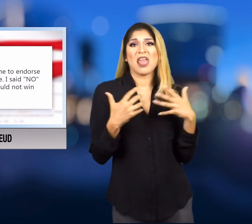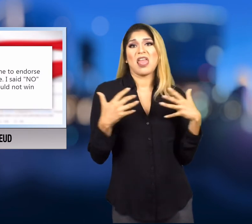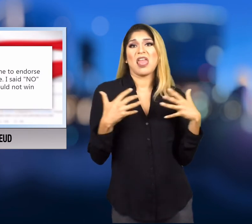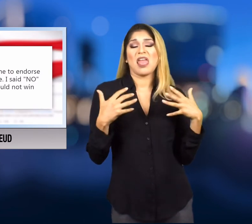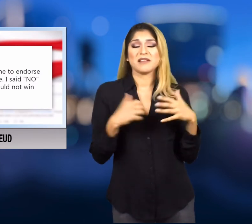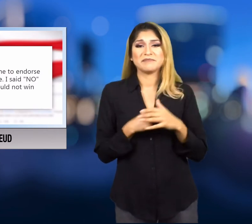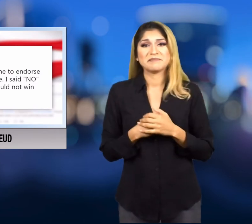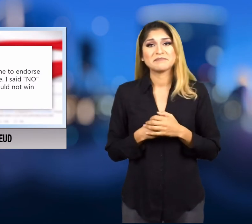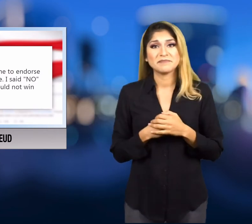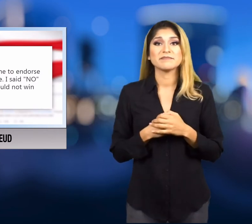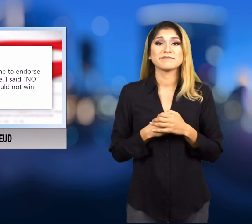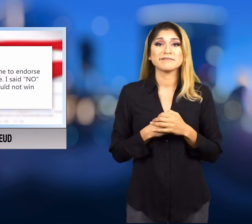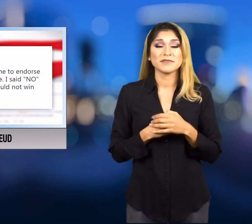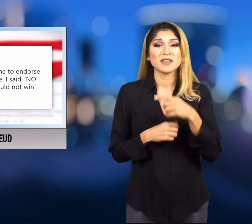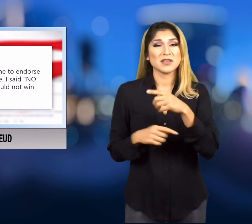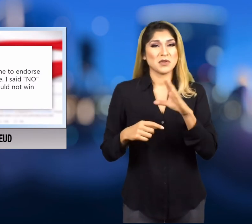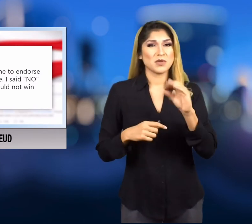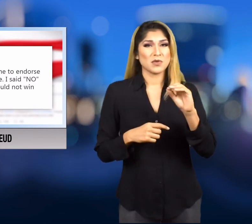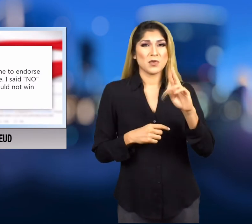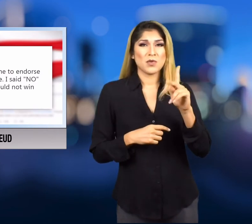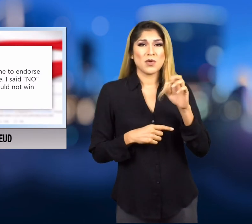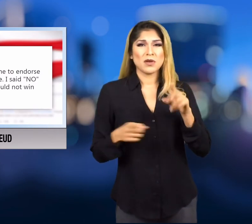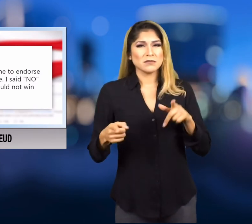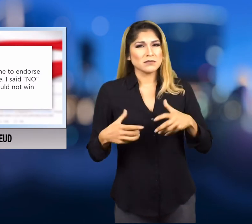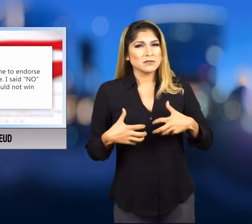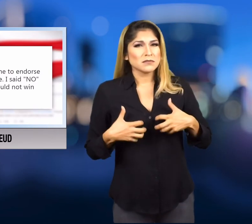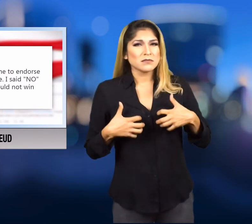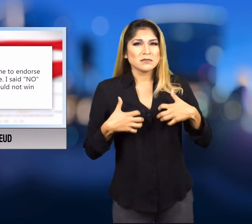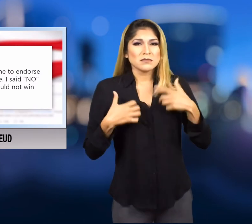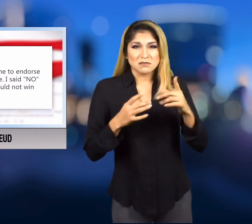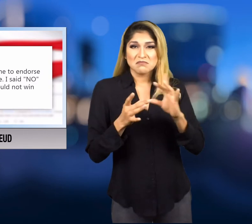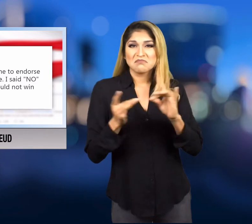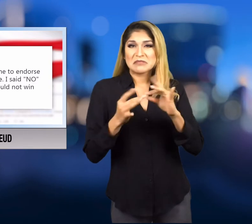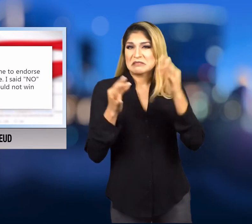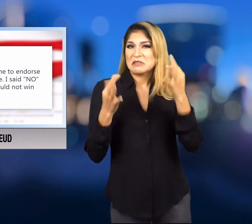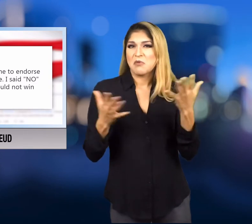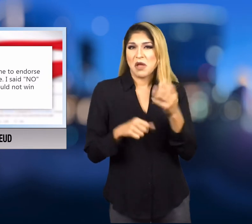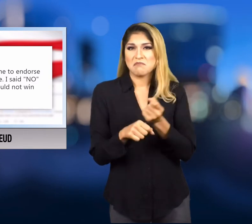Corker angrily responded by tweeting